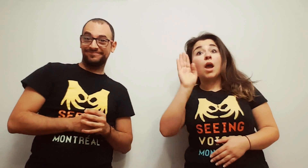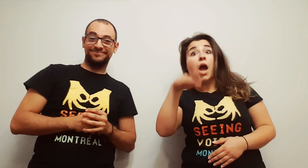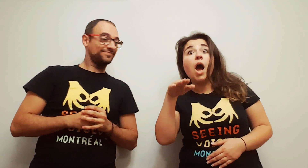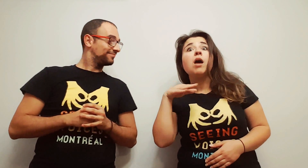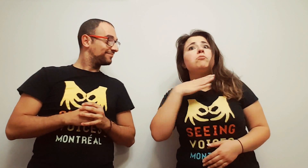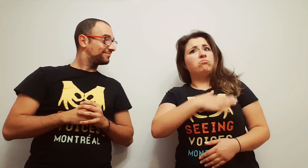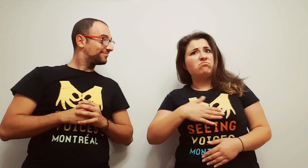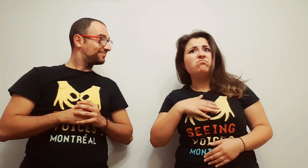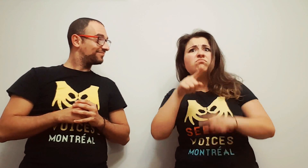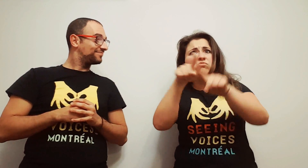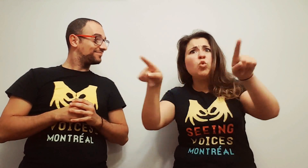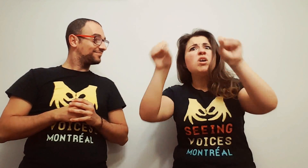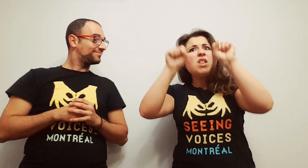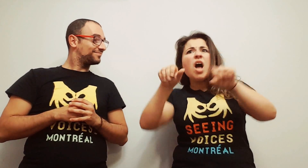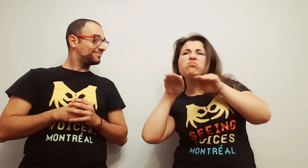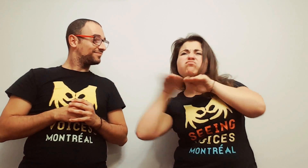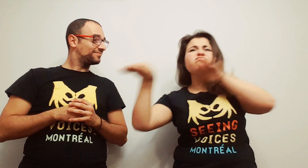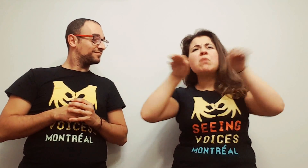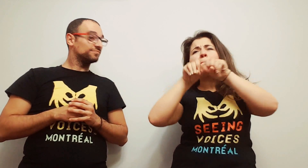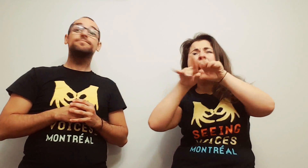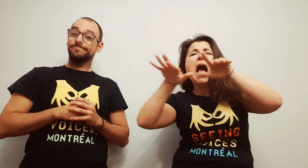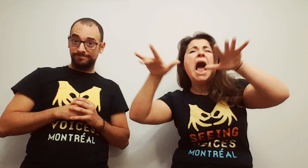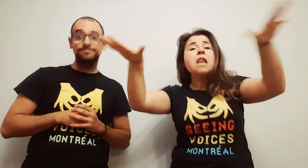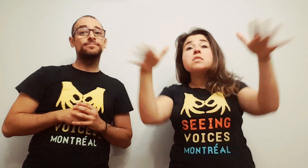Please spread the word!